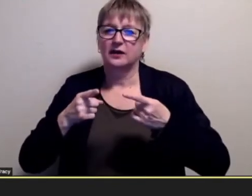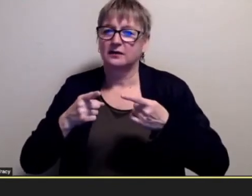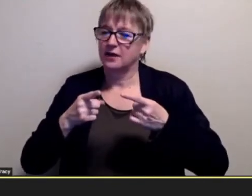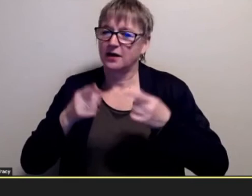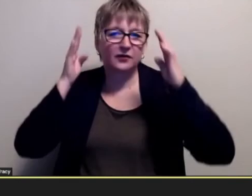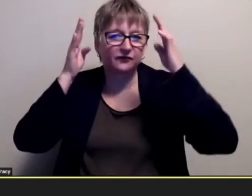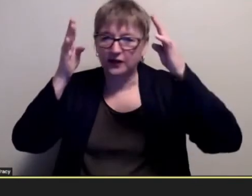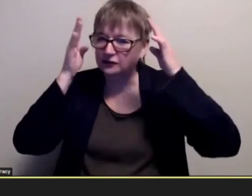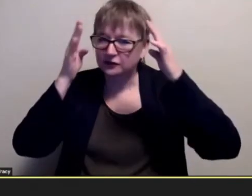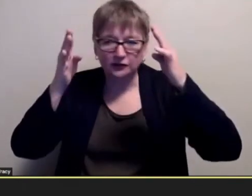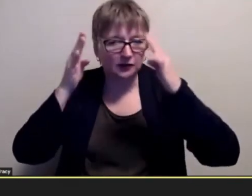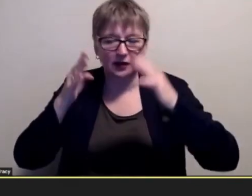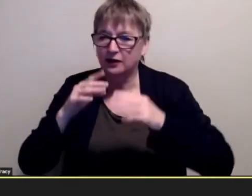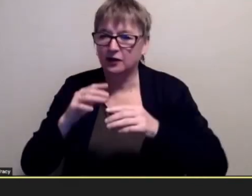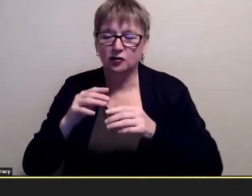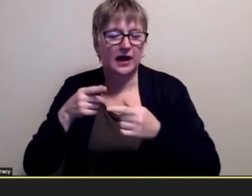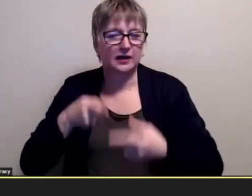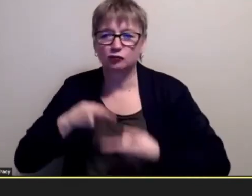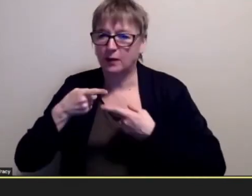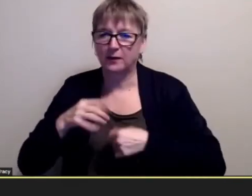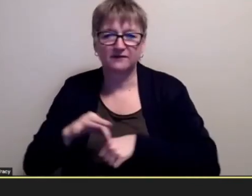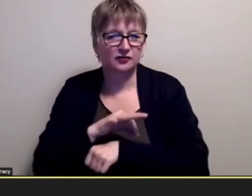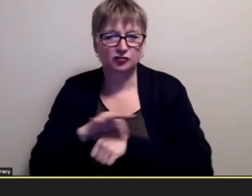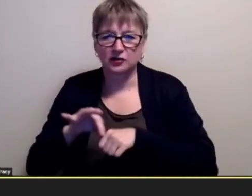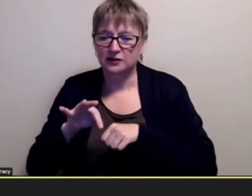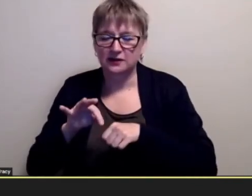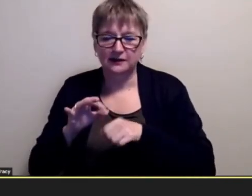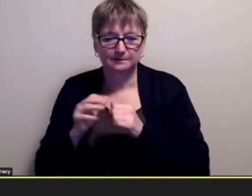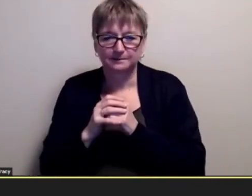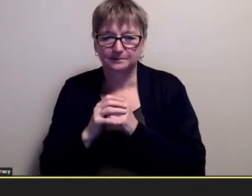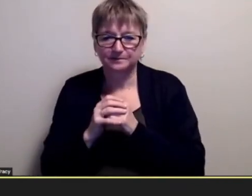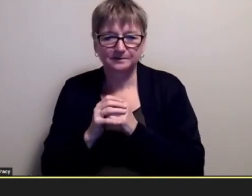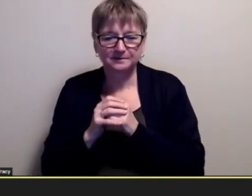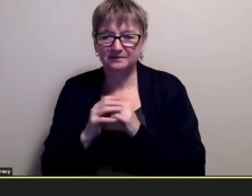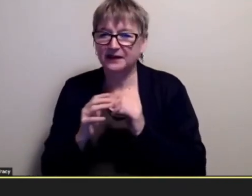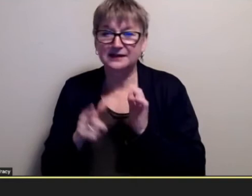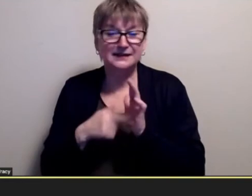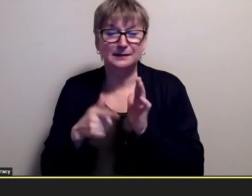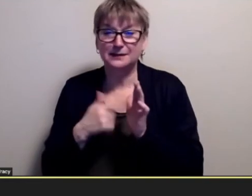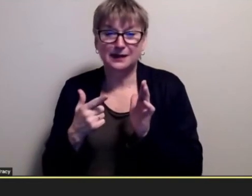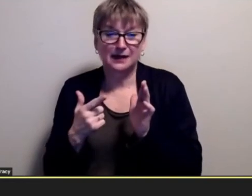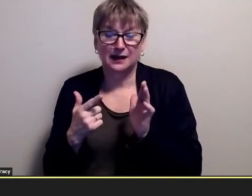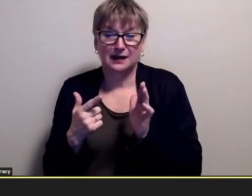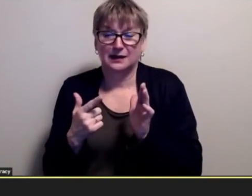and you know there were things when i would not even bring my you know notebook